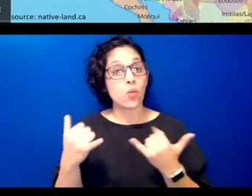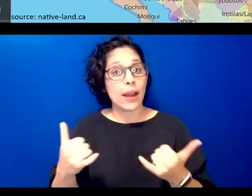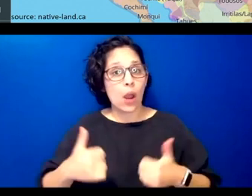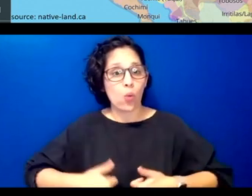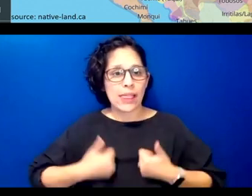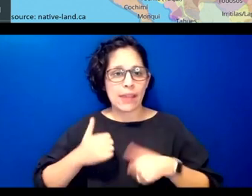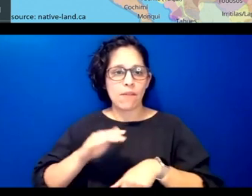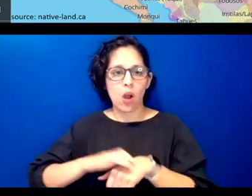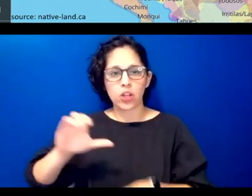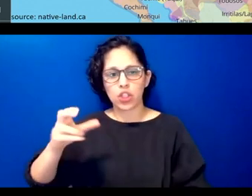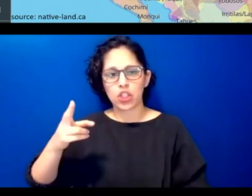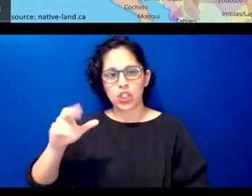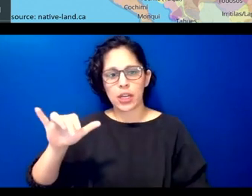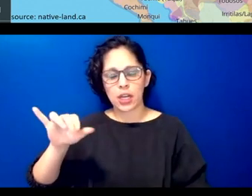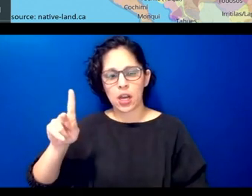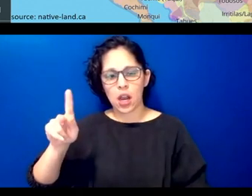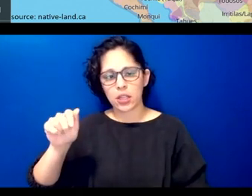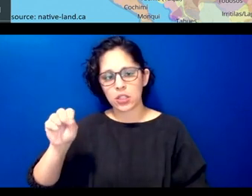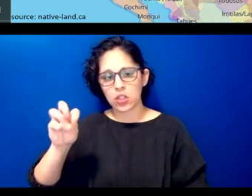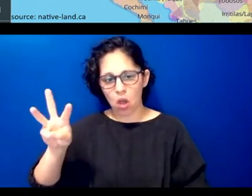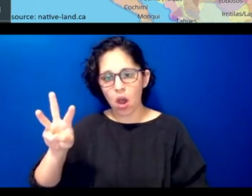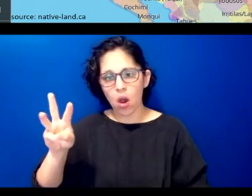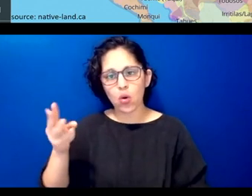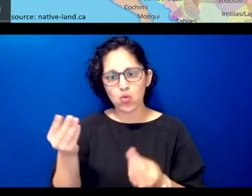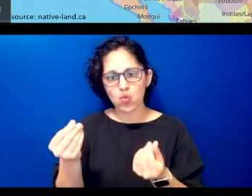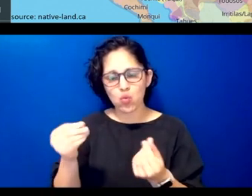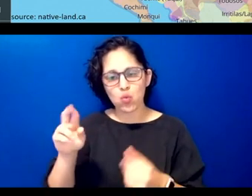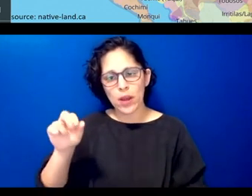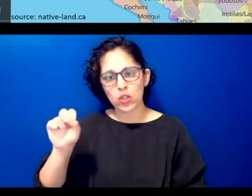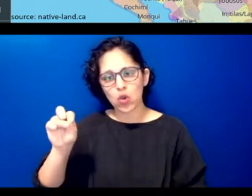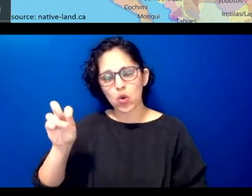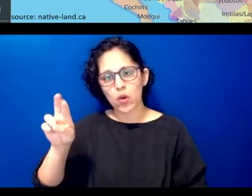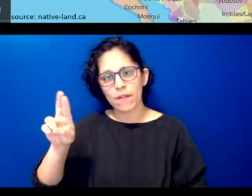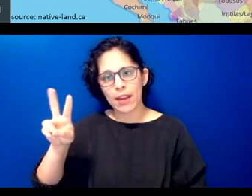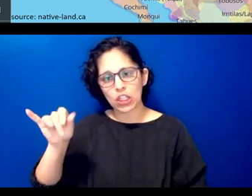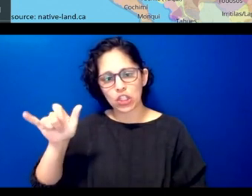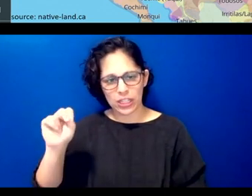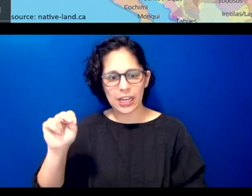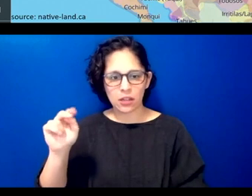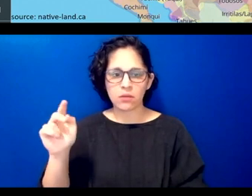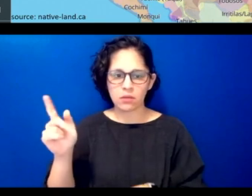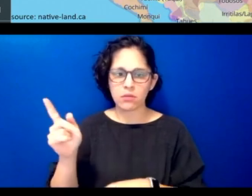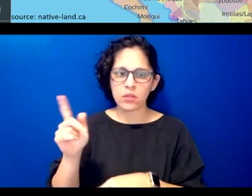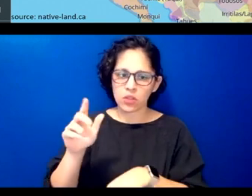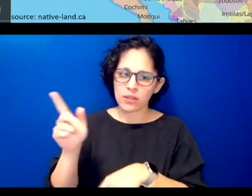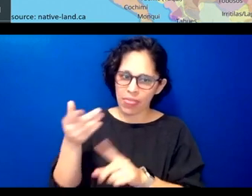located in south central oklahoma which was the traditional homelands of many other groups